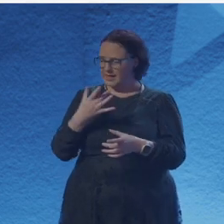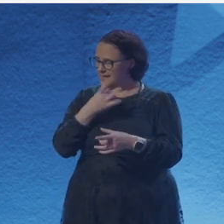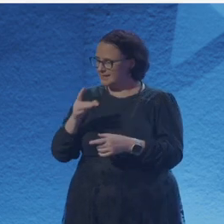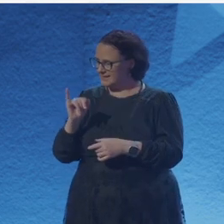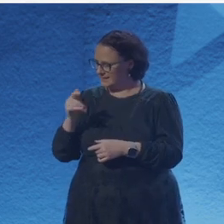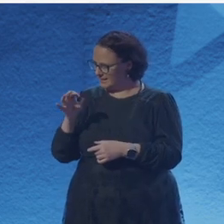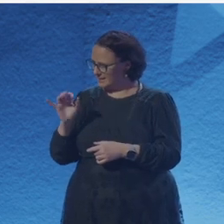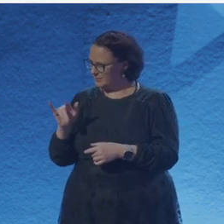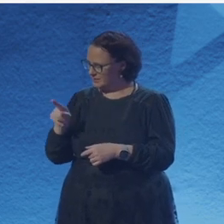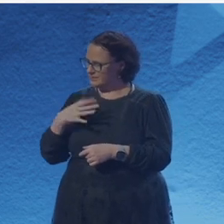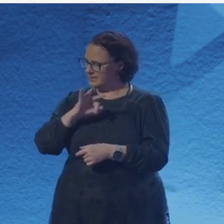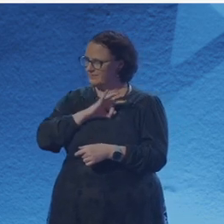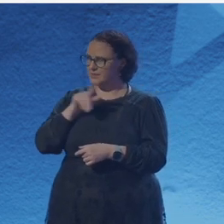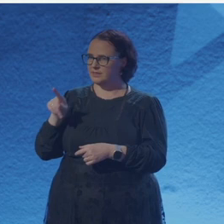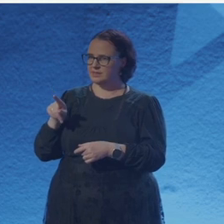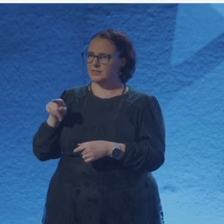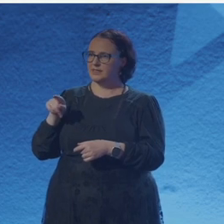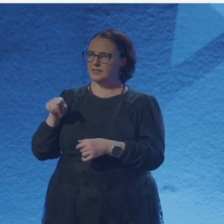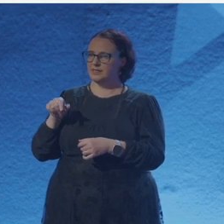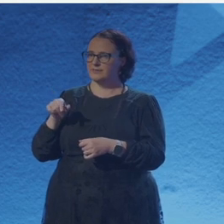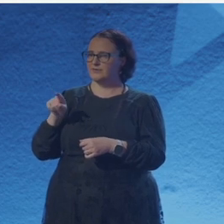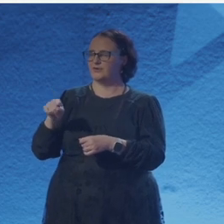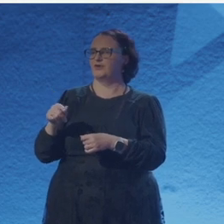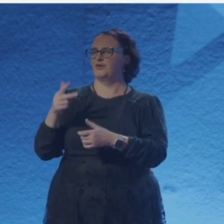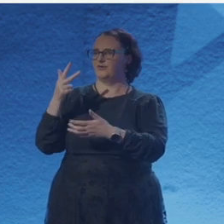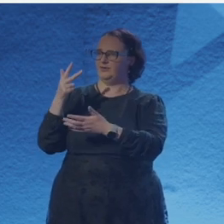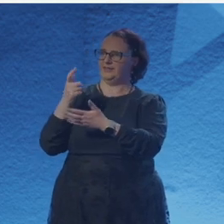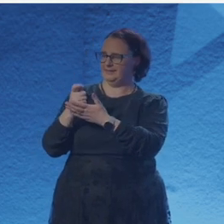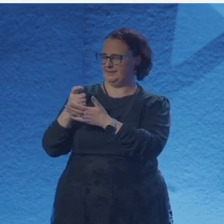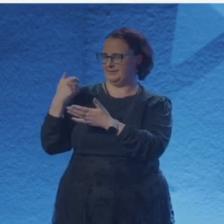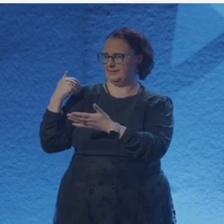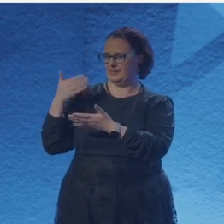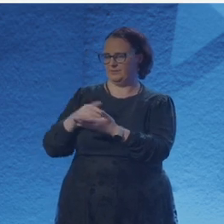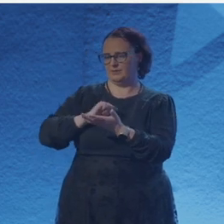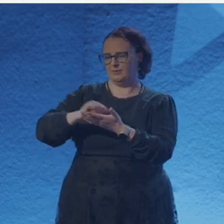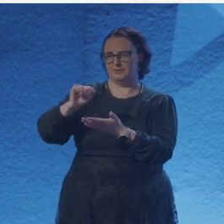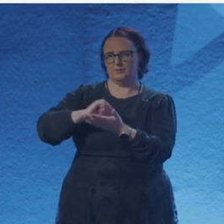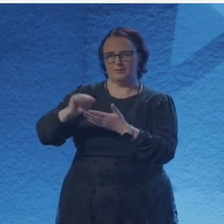And I think the two intersect a lot. So, yes, understanding I think is